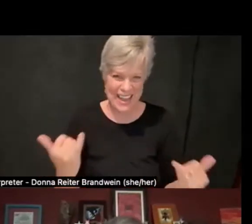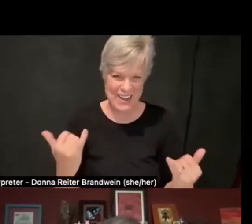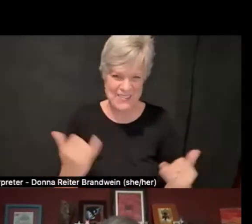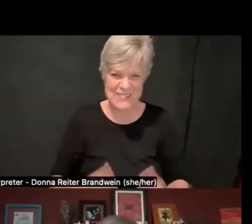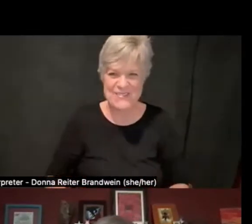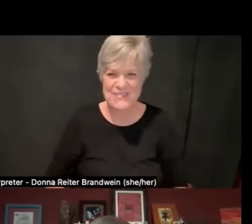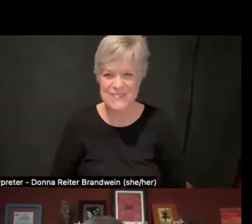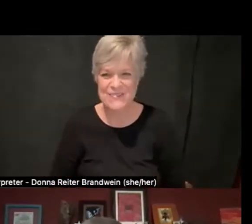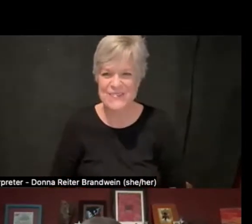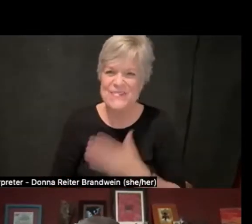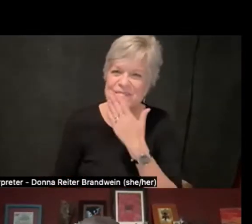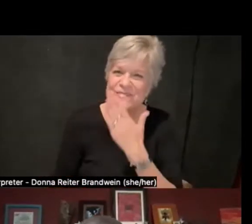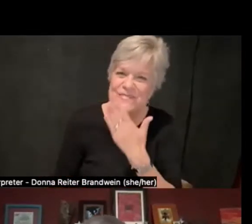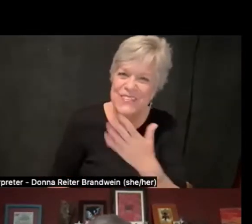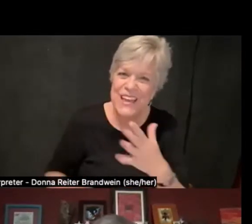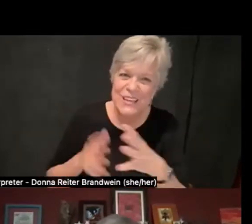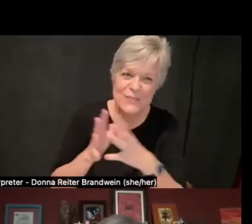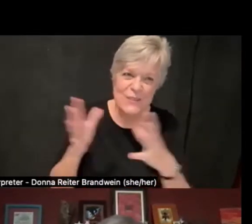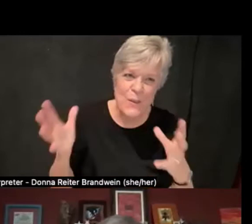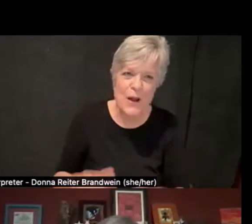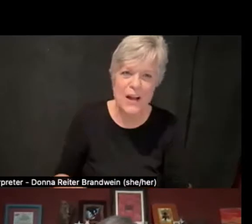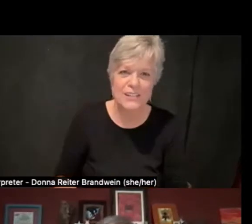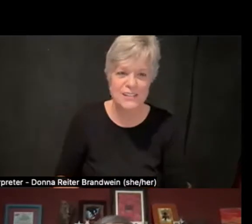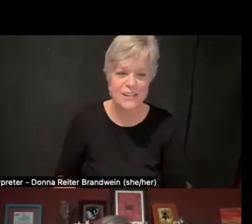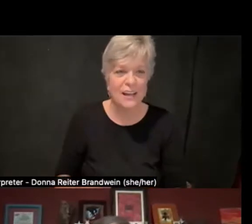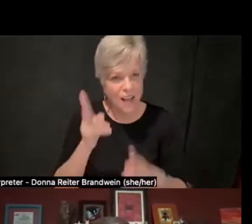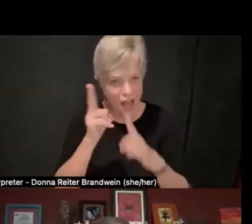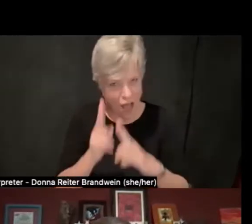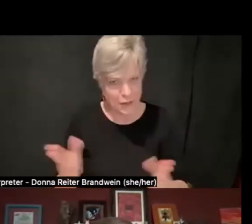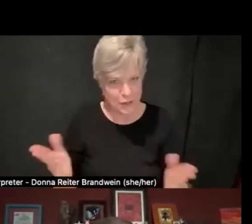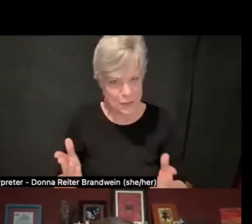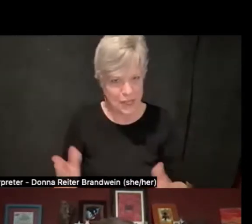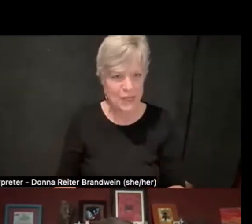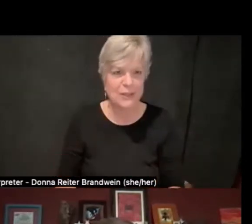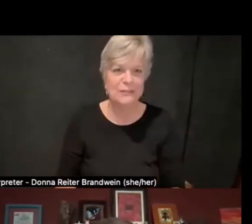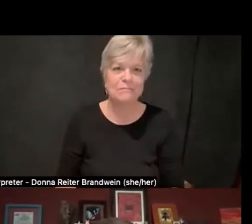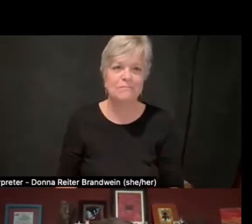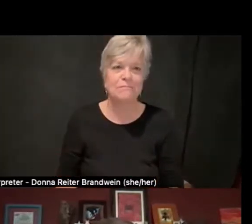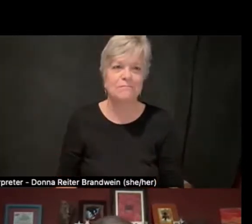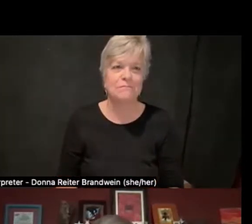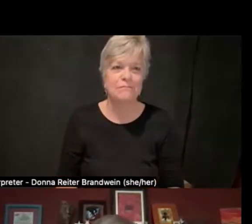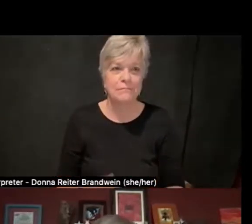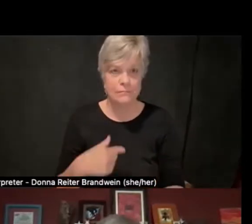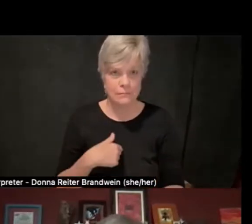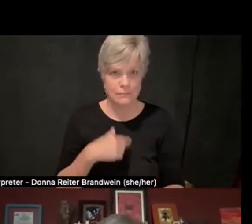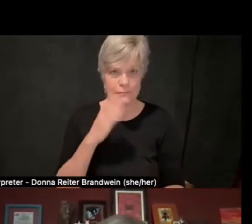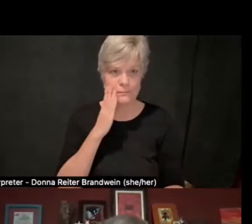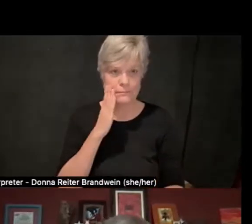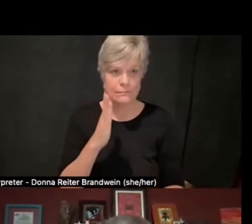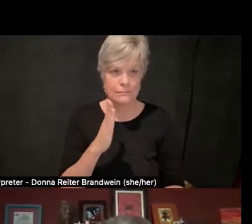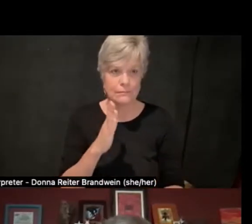Thank you so much, everyone. It's really an honor to be here. And I will give a brief introduction